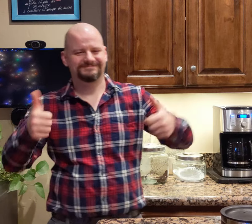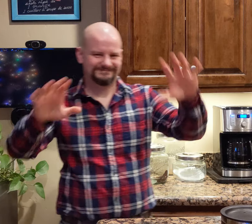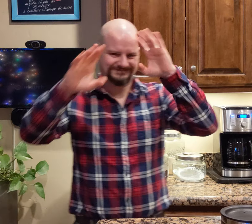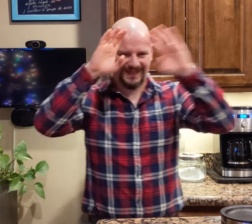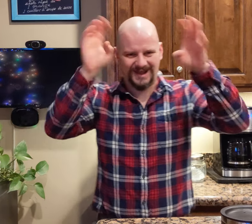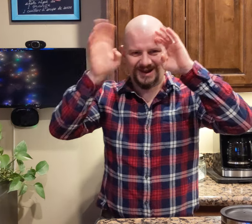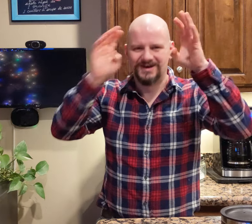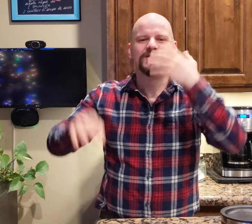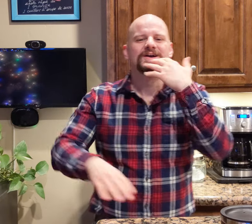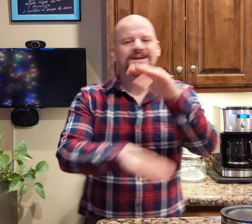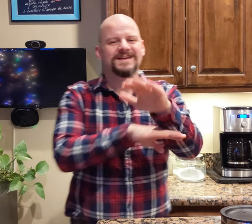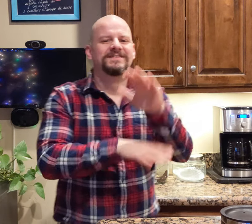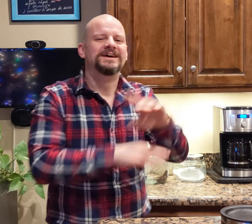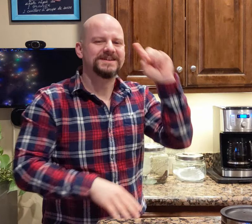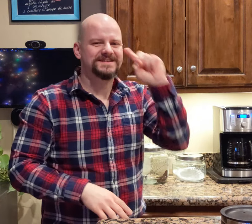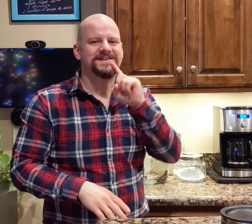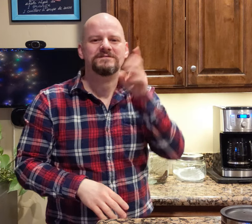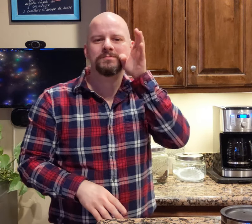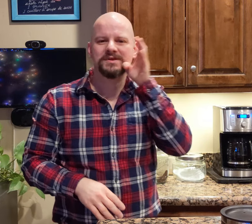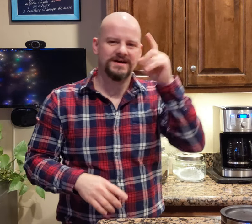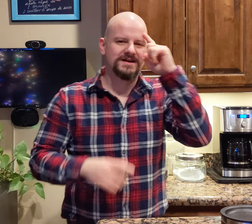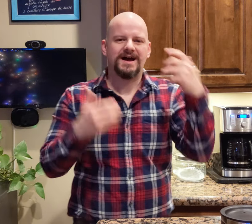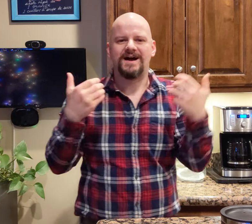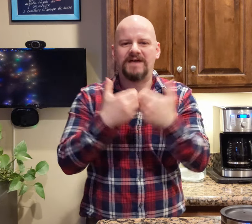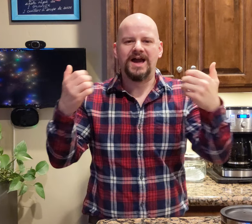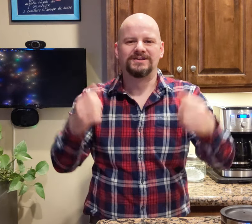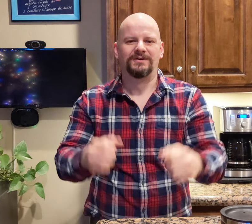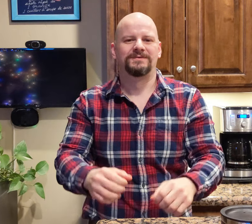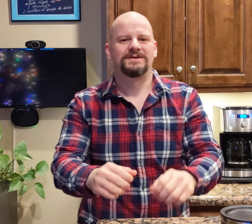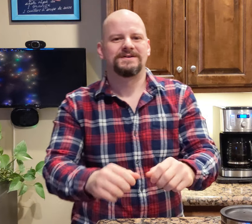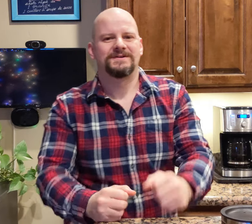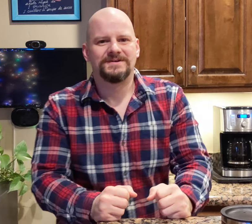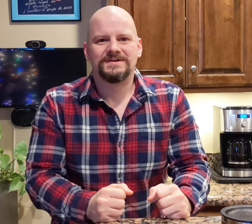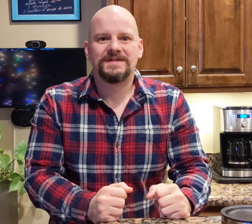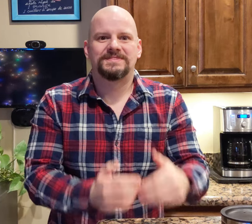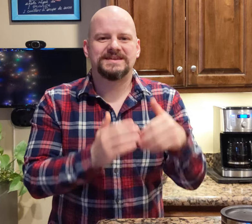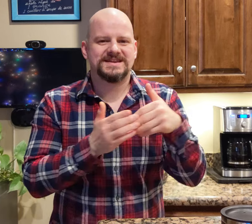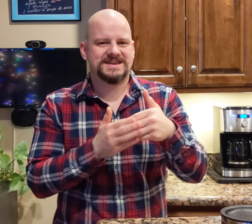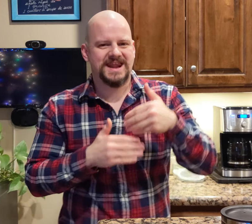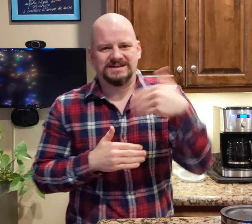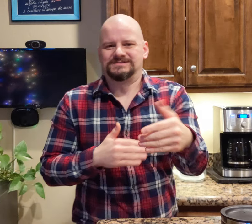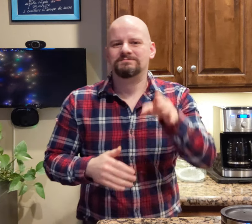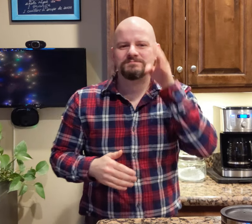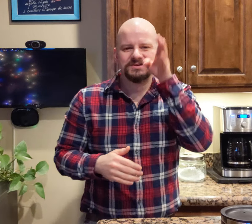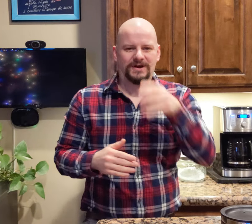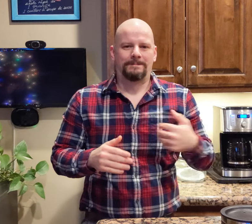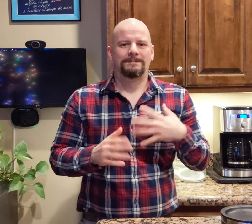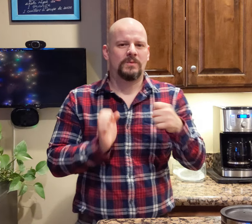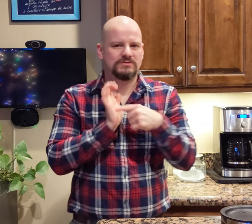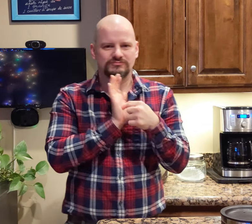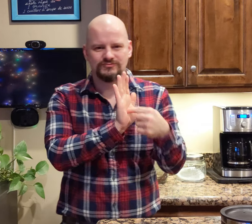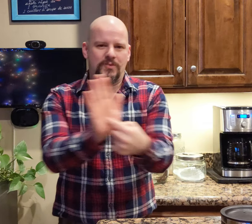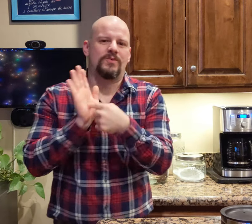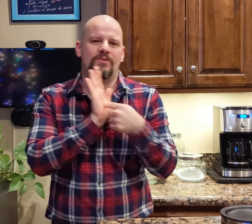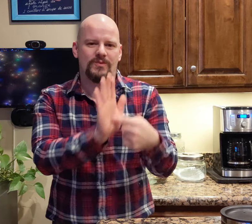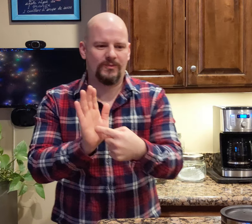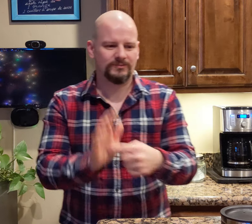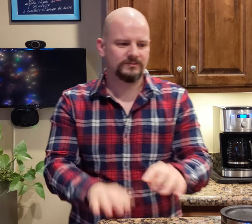Hello and good evening, Deaf Beer Aficionado. There's the next beer I want to show you.